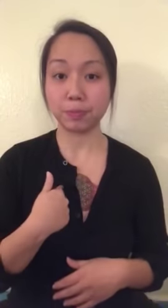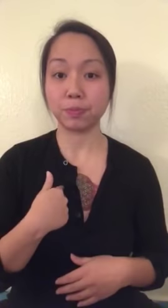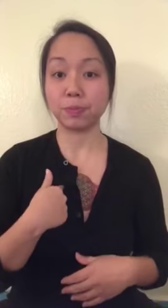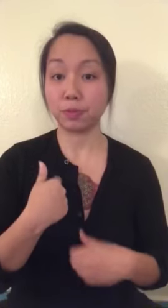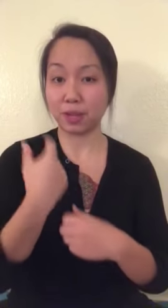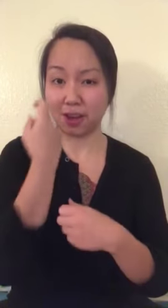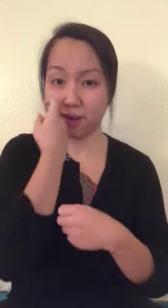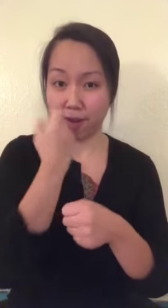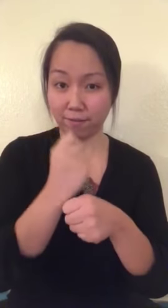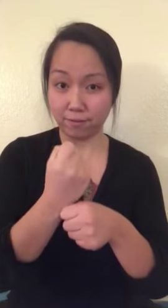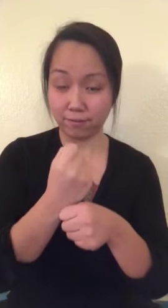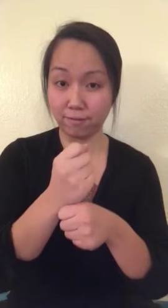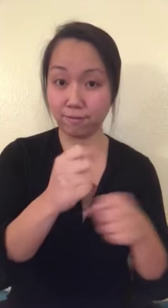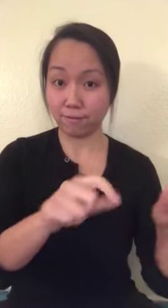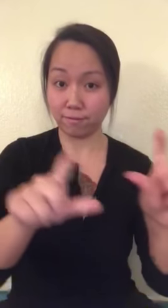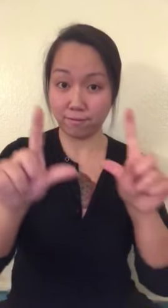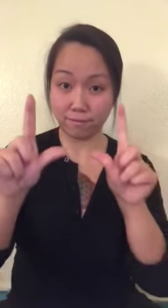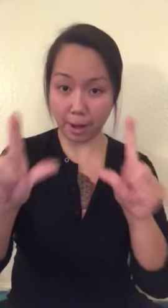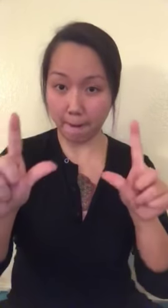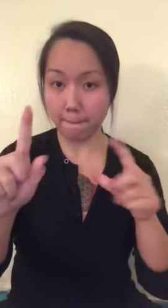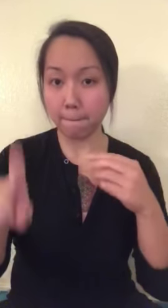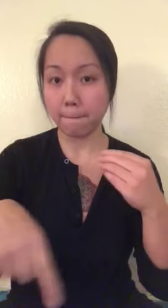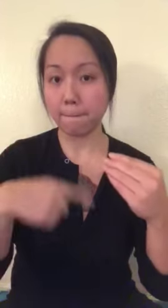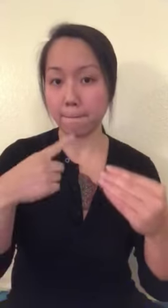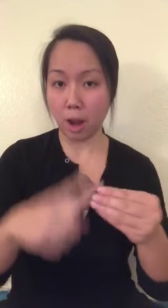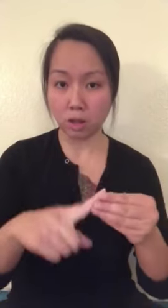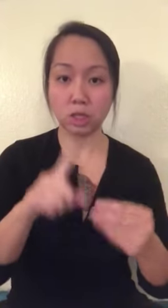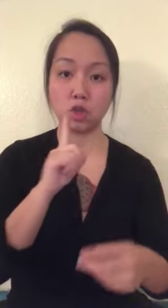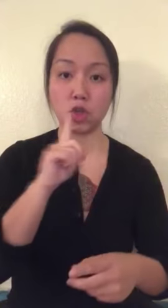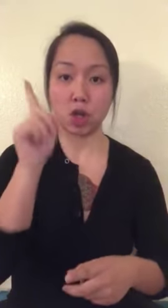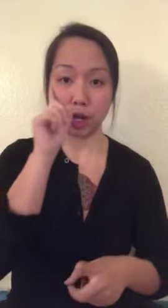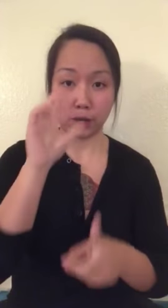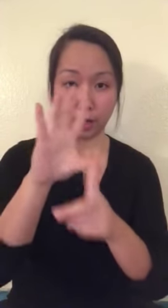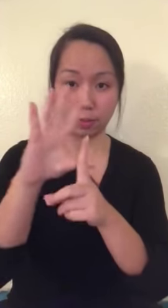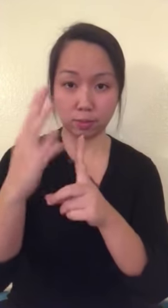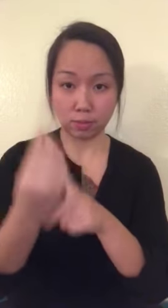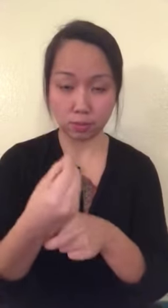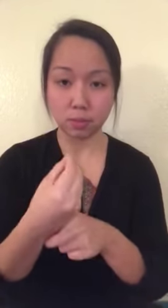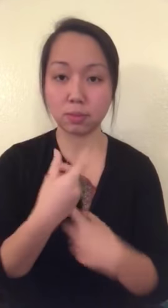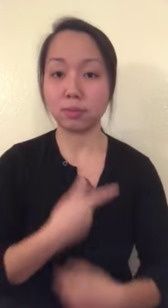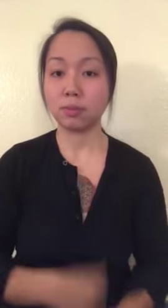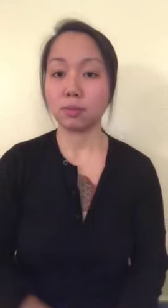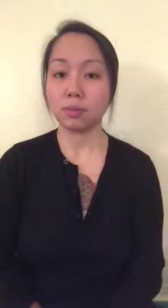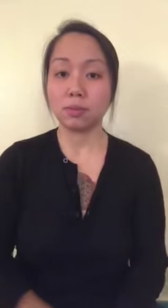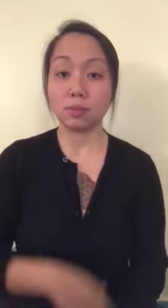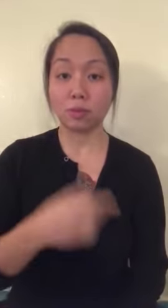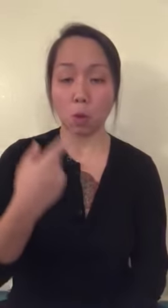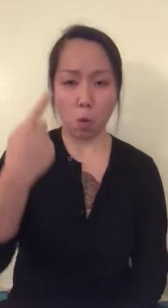Recently, I made a video about a part of Deaf culture.